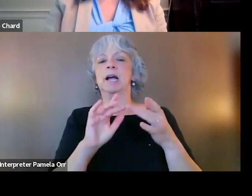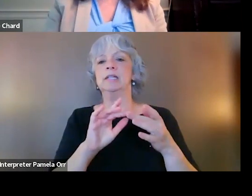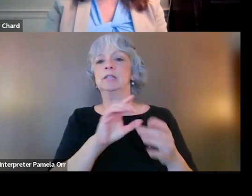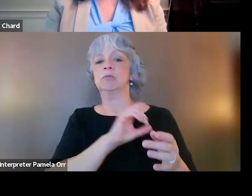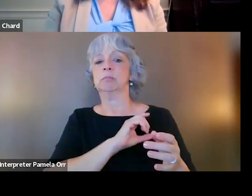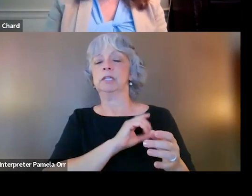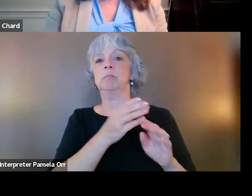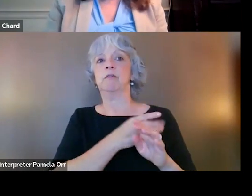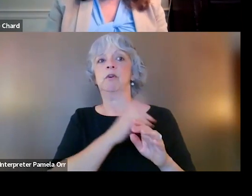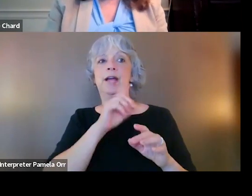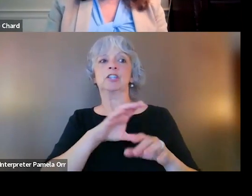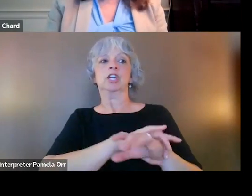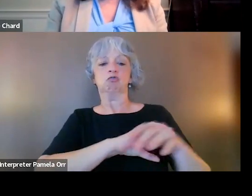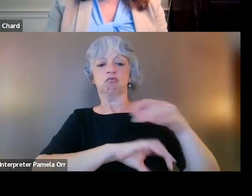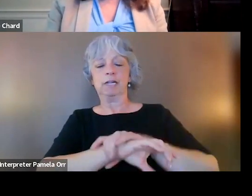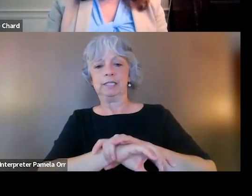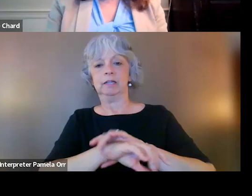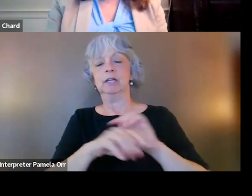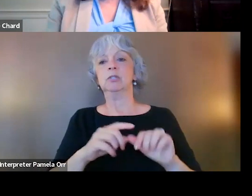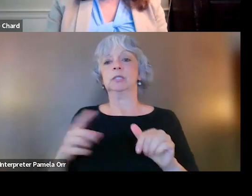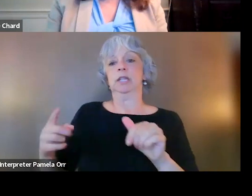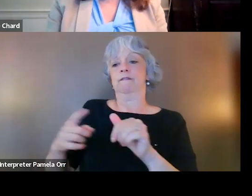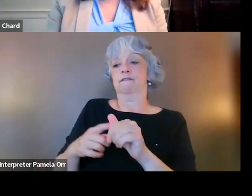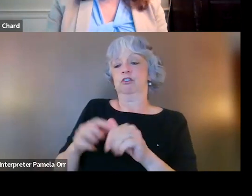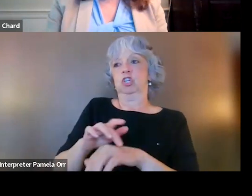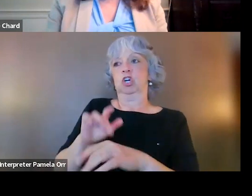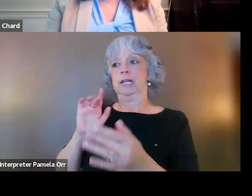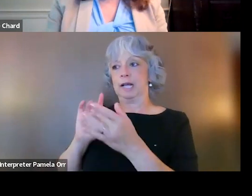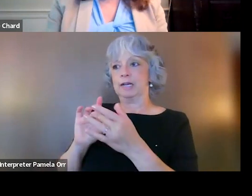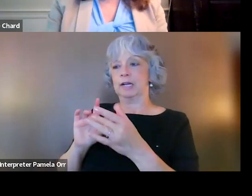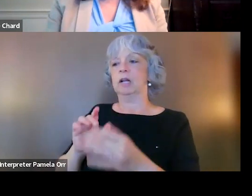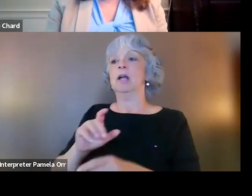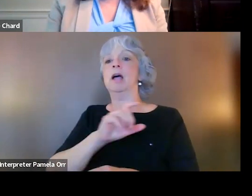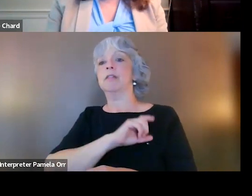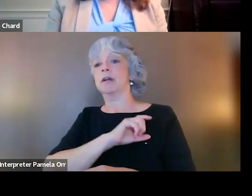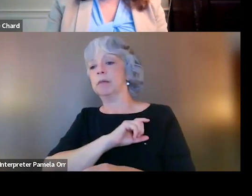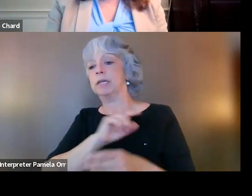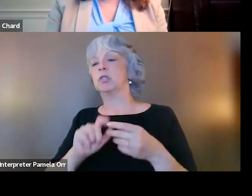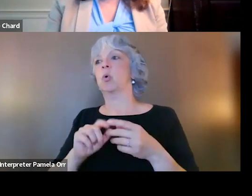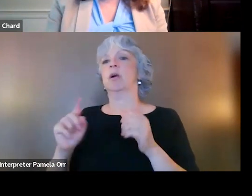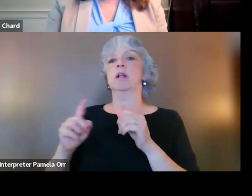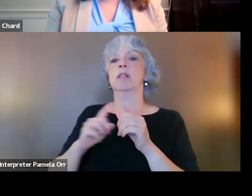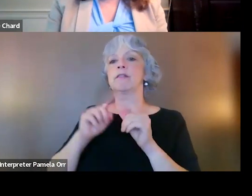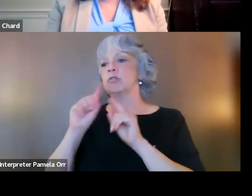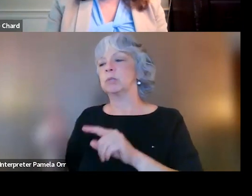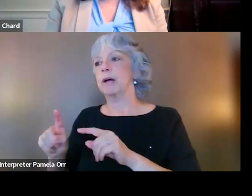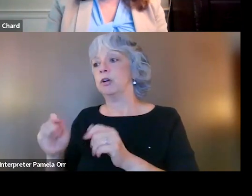is with that early contact, having the law enforcement or first responder, whoever's working with that veteran be able to identify